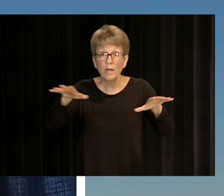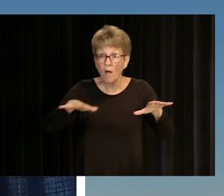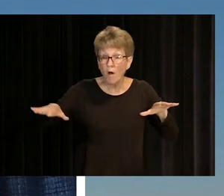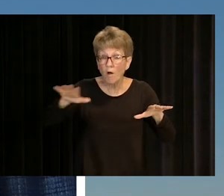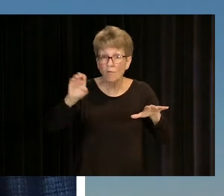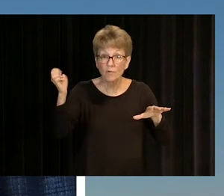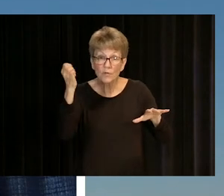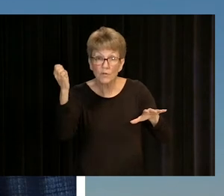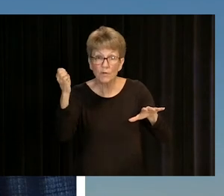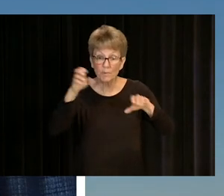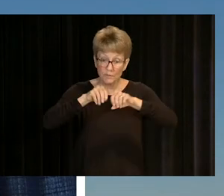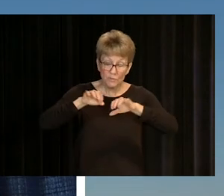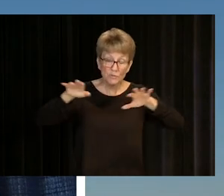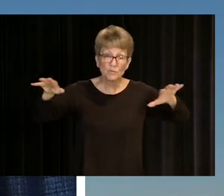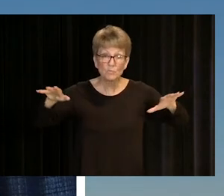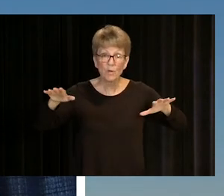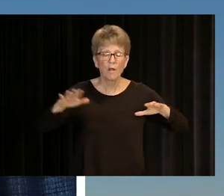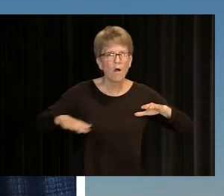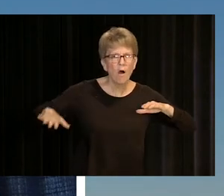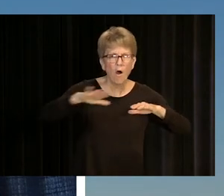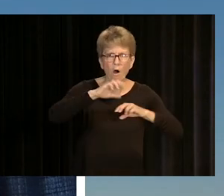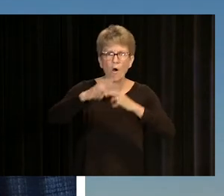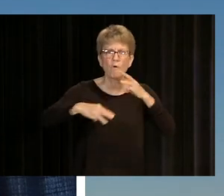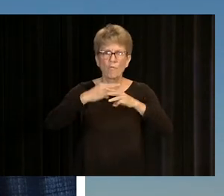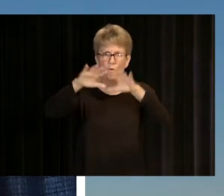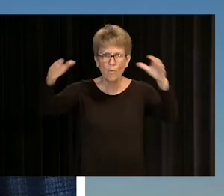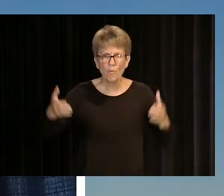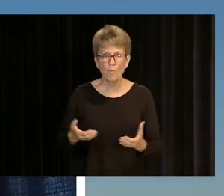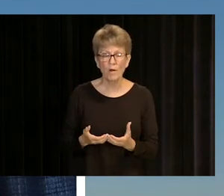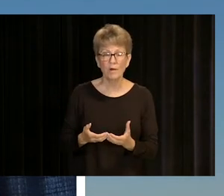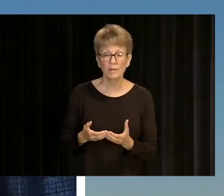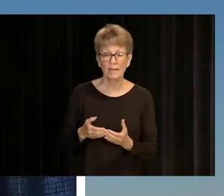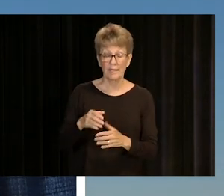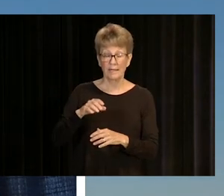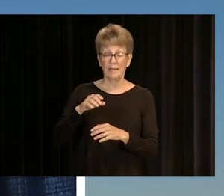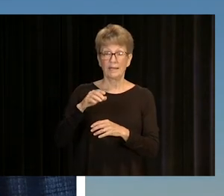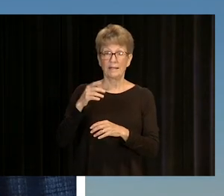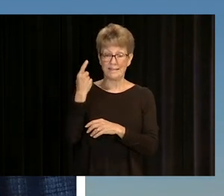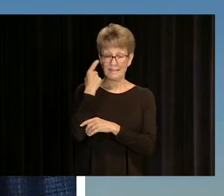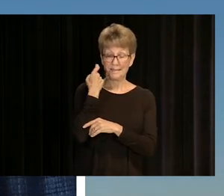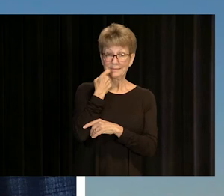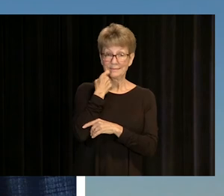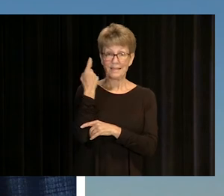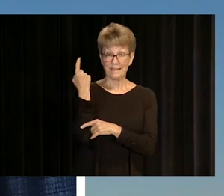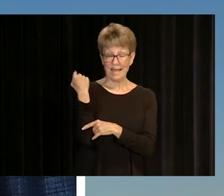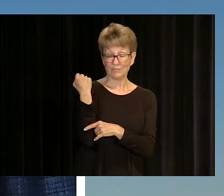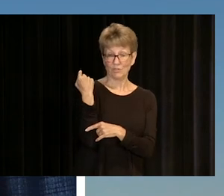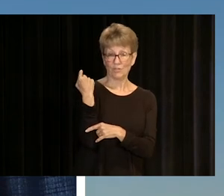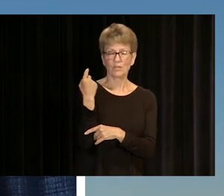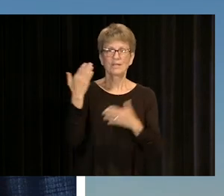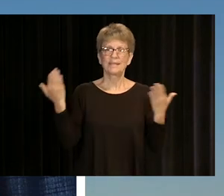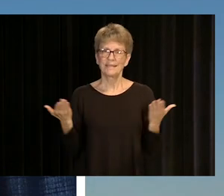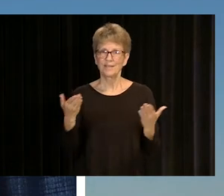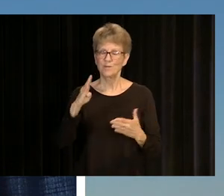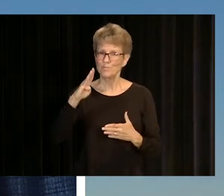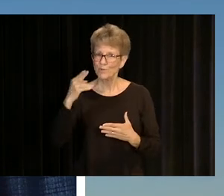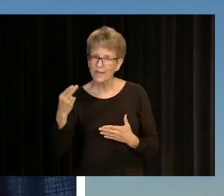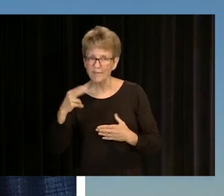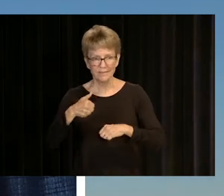AND ALL OVER EUROPE, AND EVENTUALLY, ALL OVER THE WORLD, AND ON SEPTEMBER 23RD, 2019, WE HELD OUR VERY OWN PROTEST